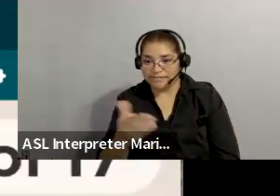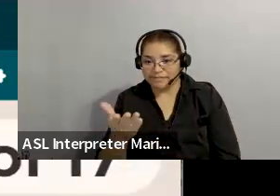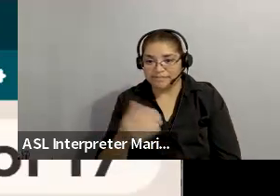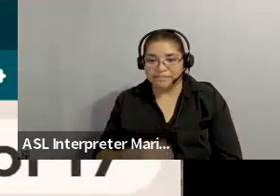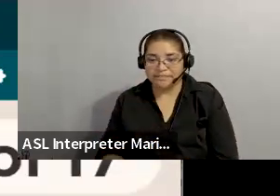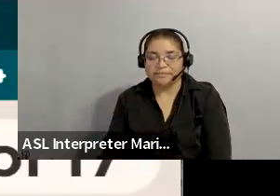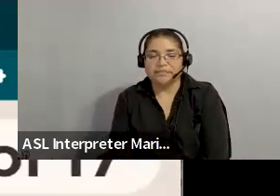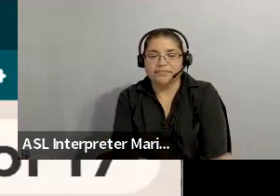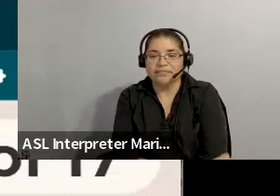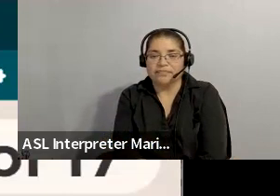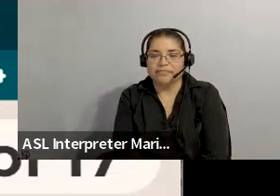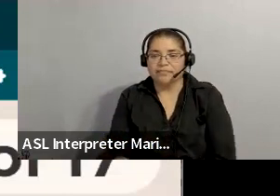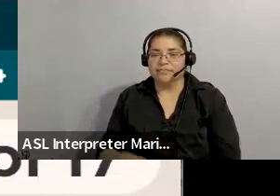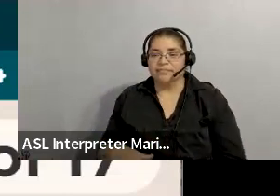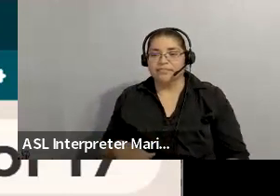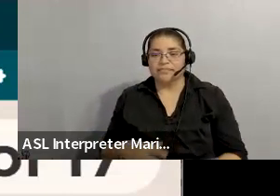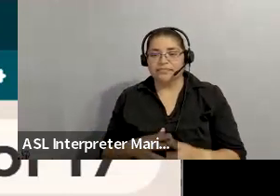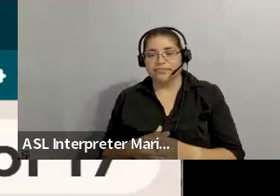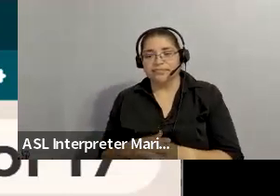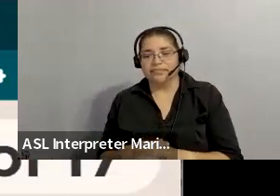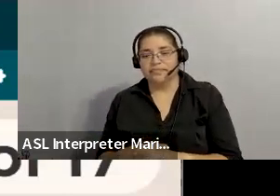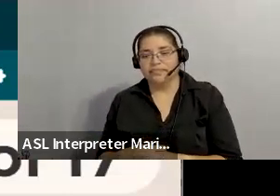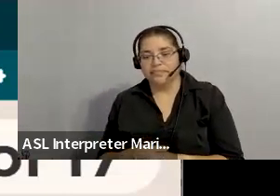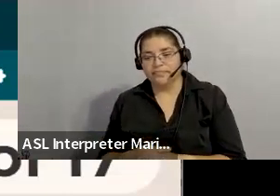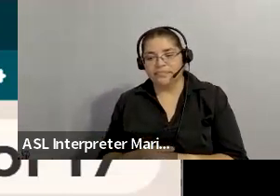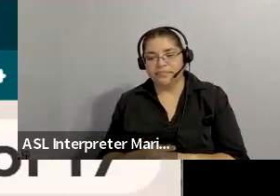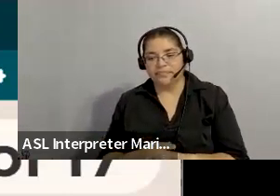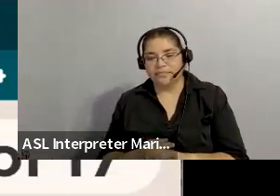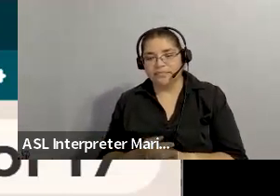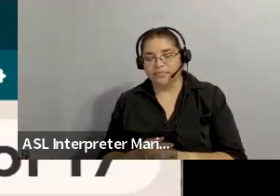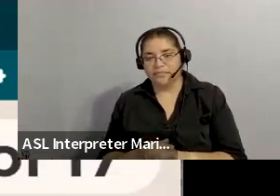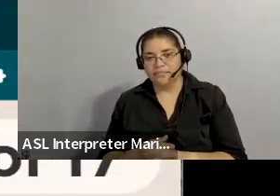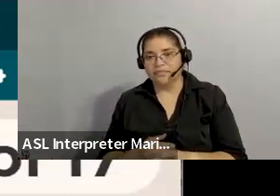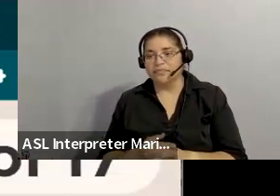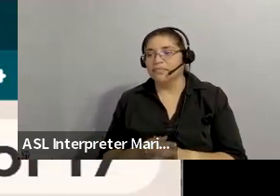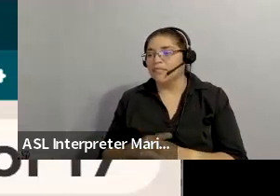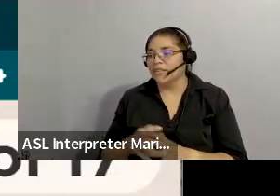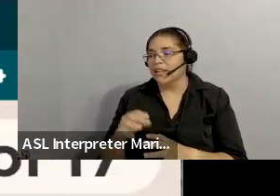: Good job most of you.